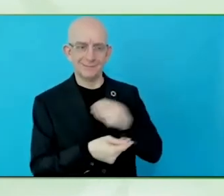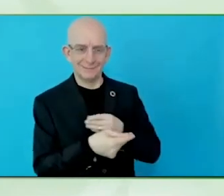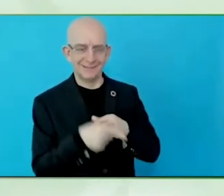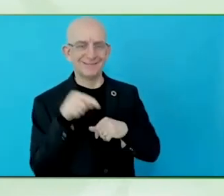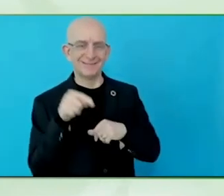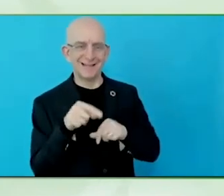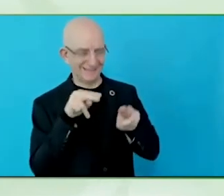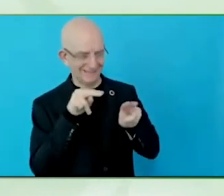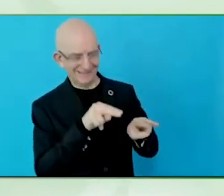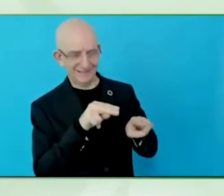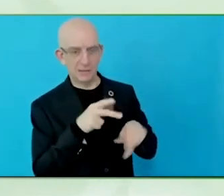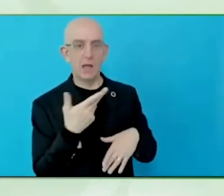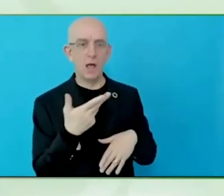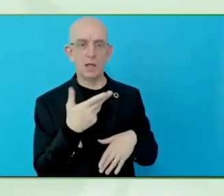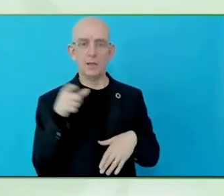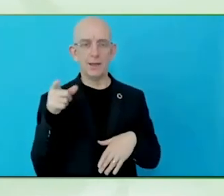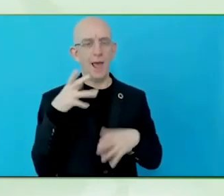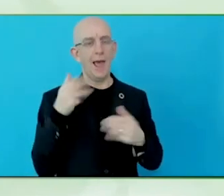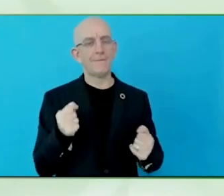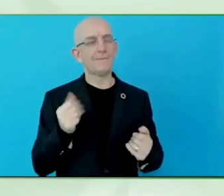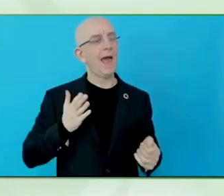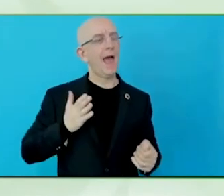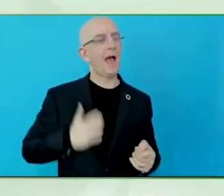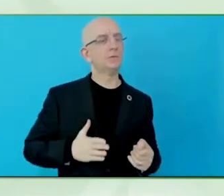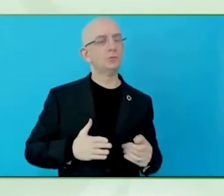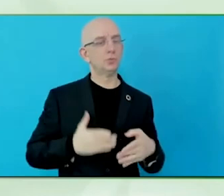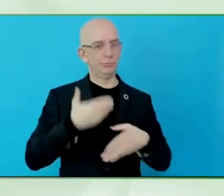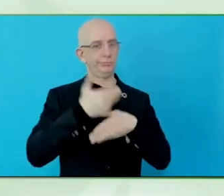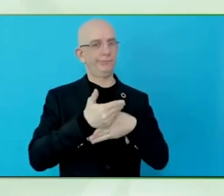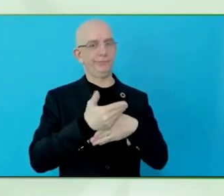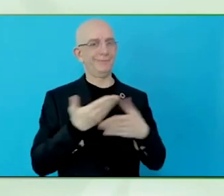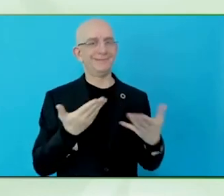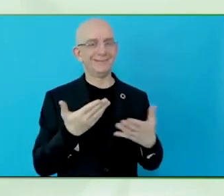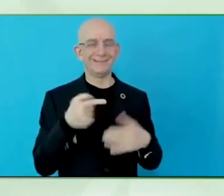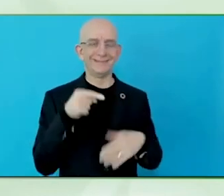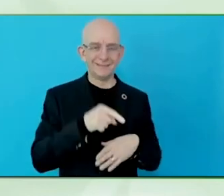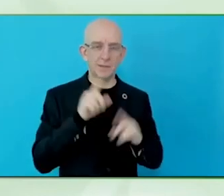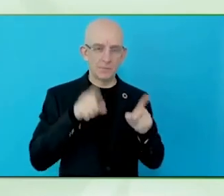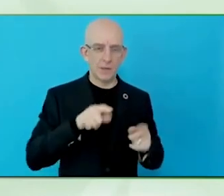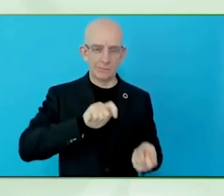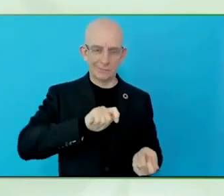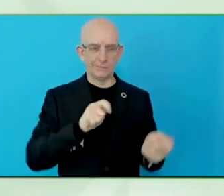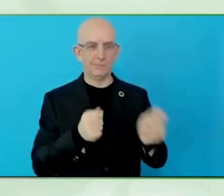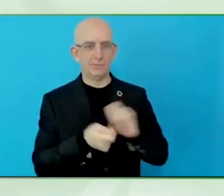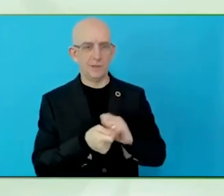I want the businesses to have that aspiration. How disabled friendly and inclusive we are.